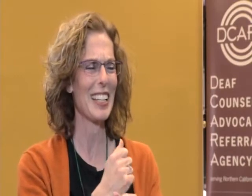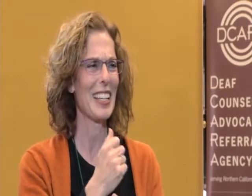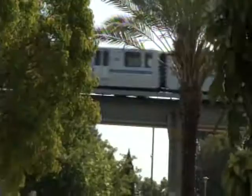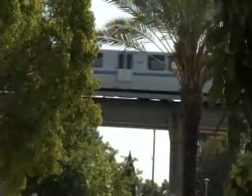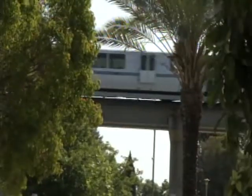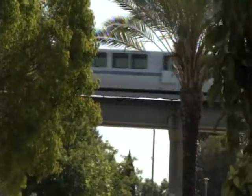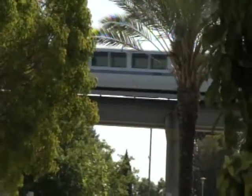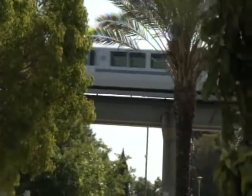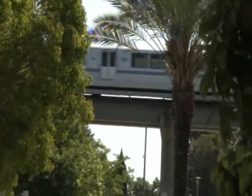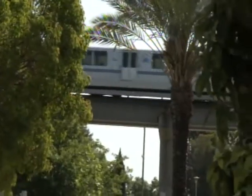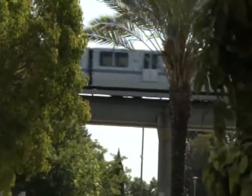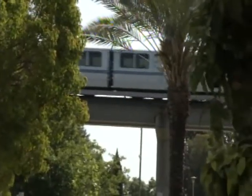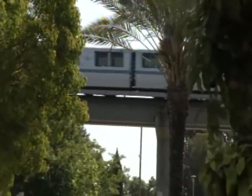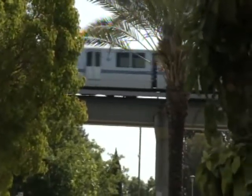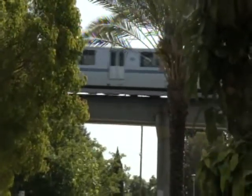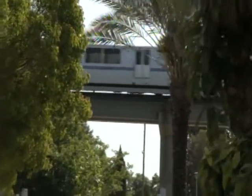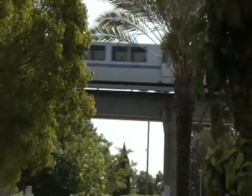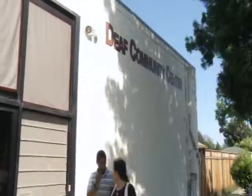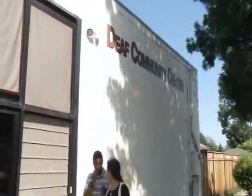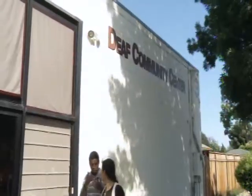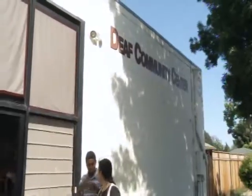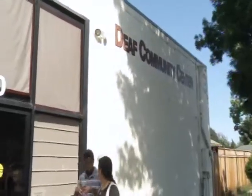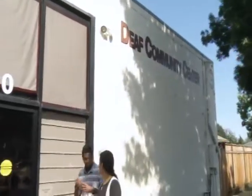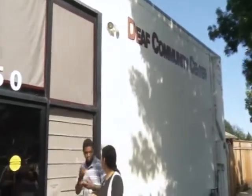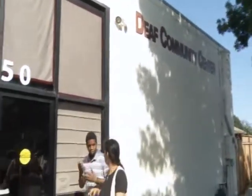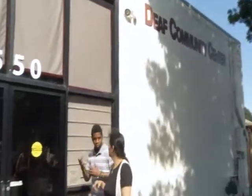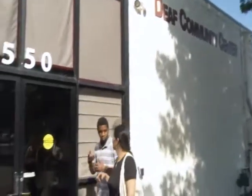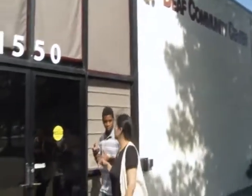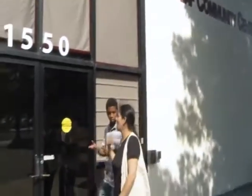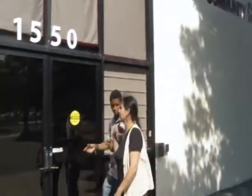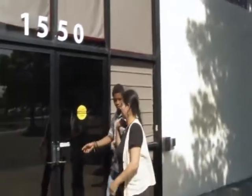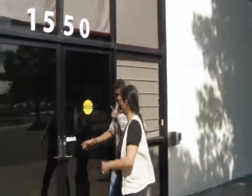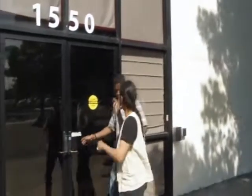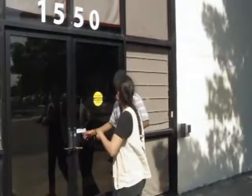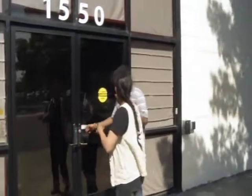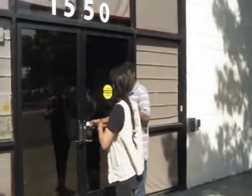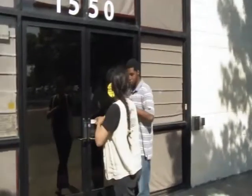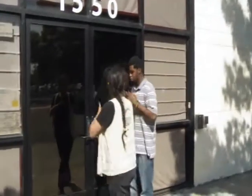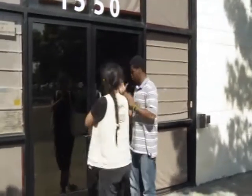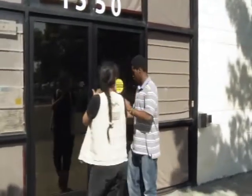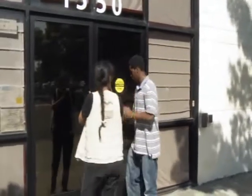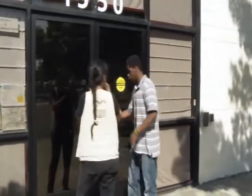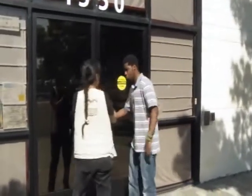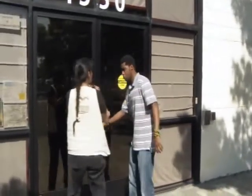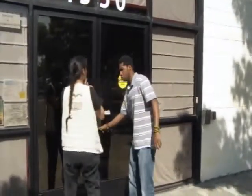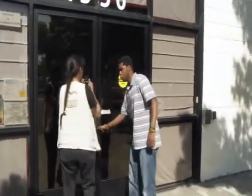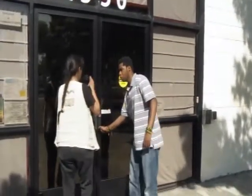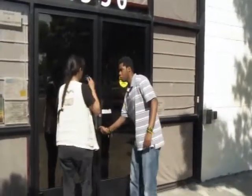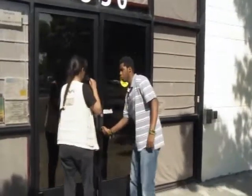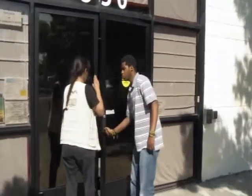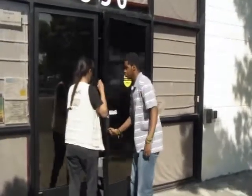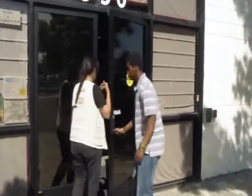Reporter: The conveniently located Deaf Community Center in San Leandro offers a